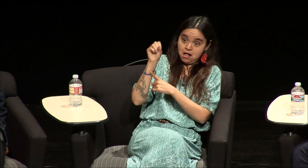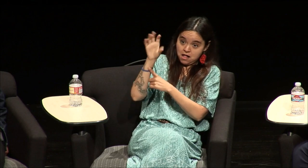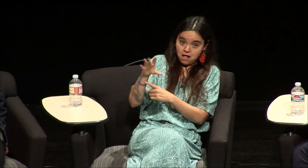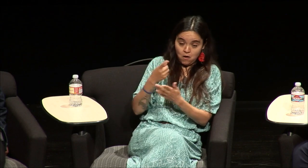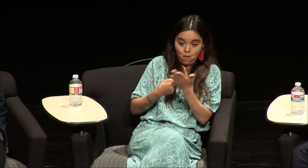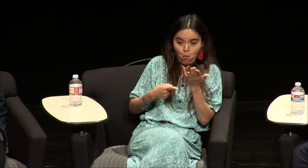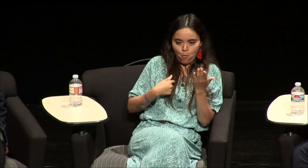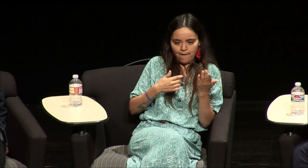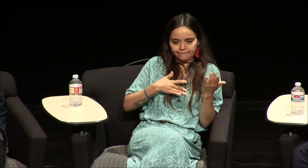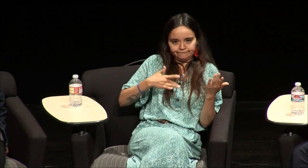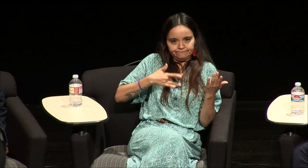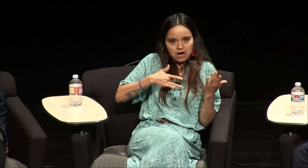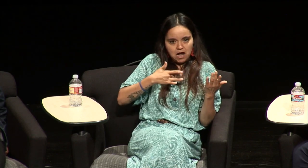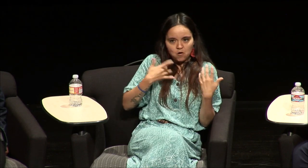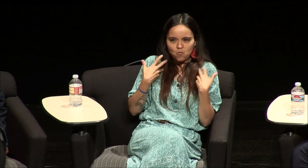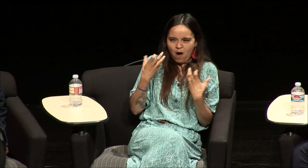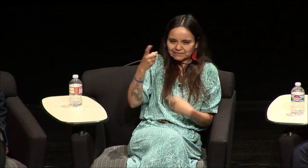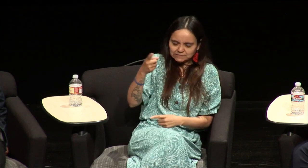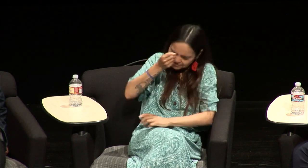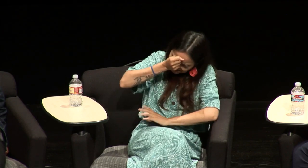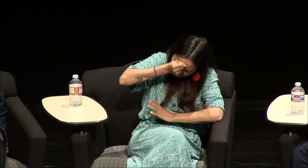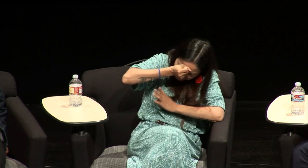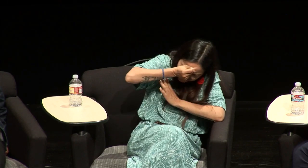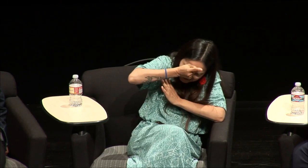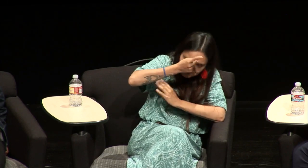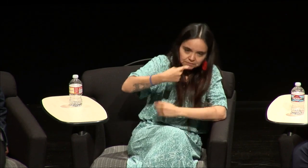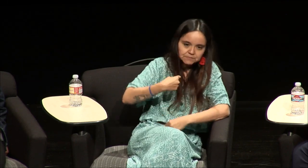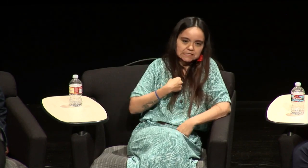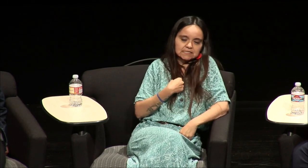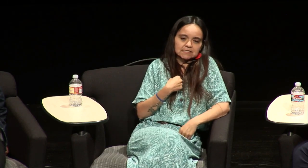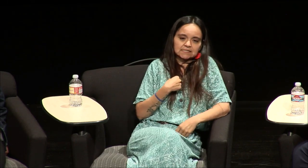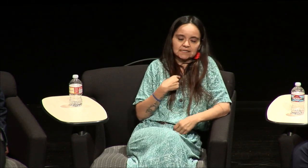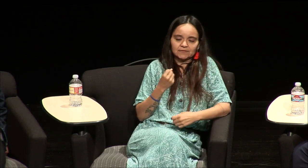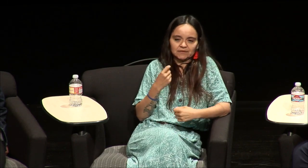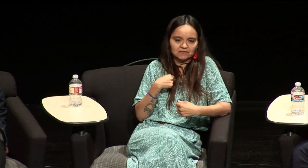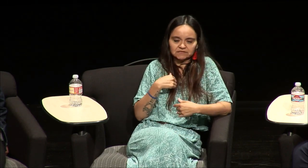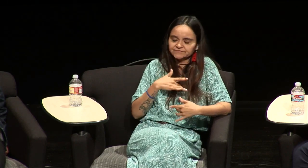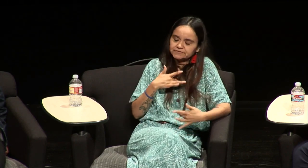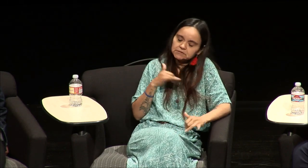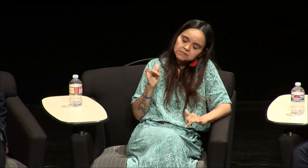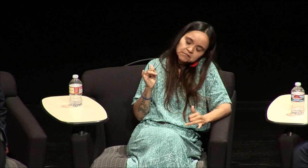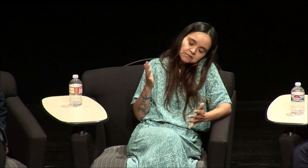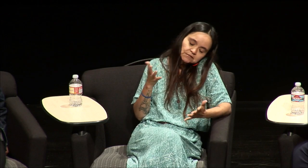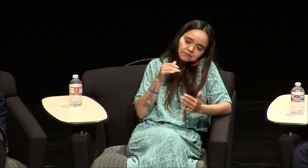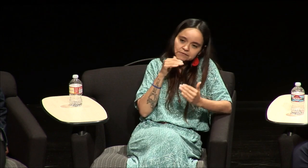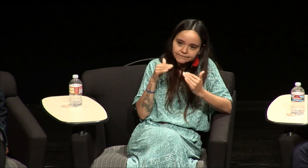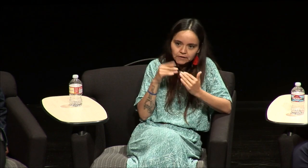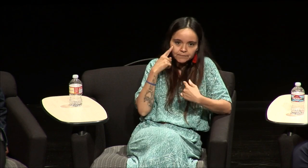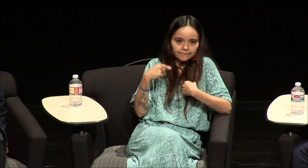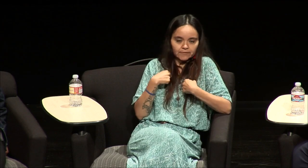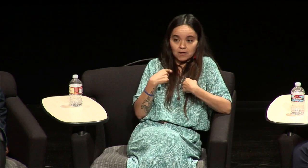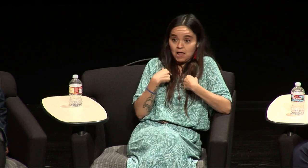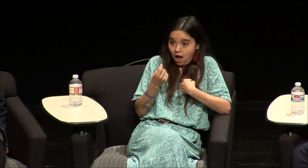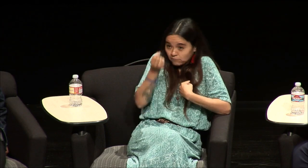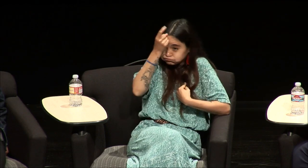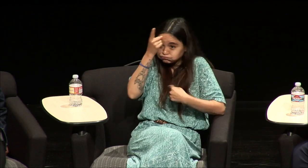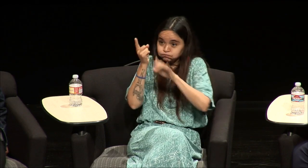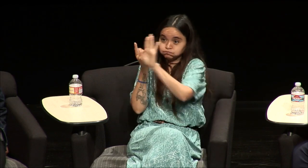communication issues I'd have to explain to him what I was feeling over and over again because I wanted him to understand me I needed him to understand me